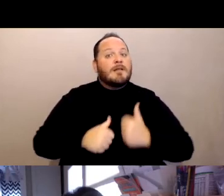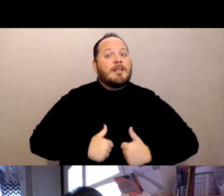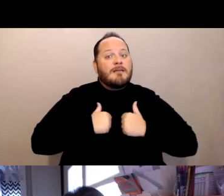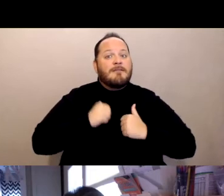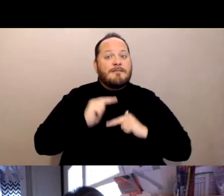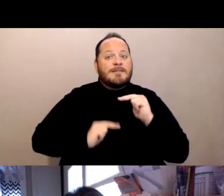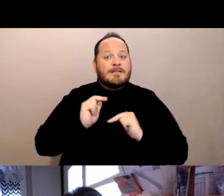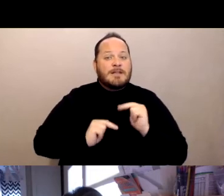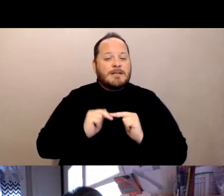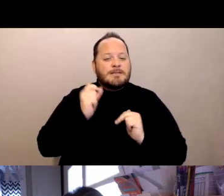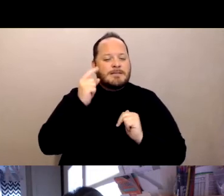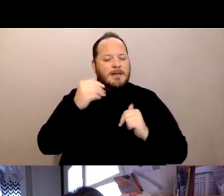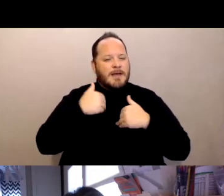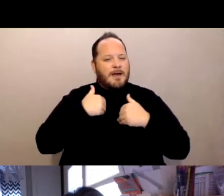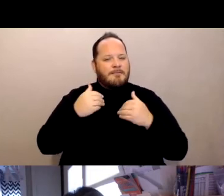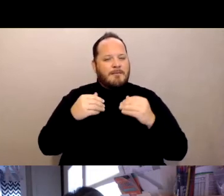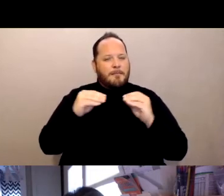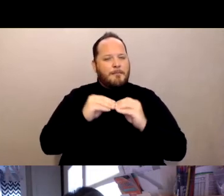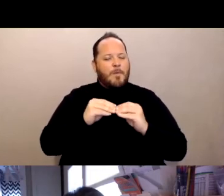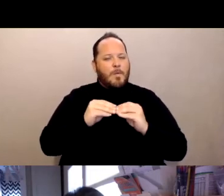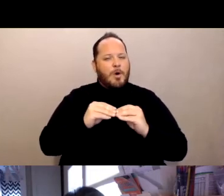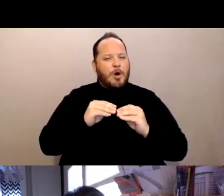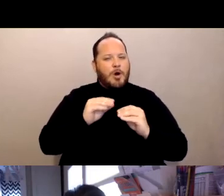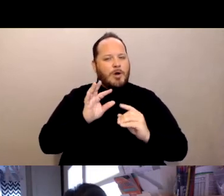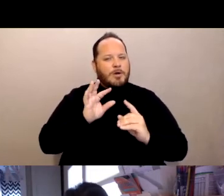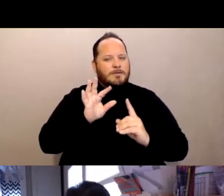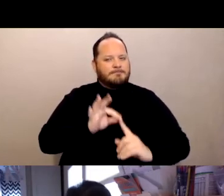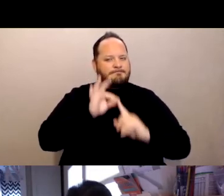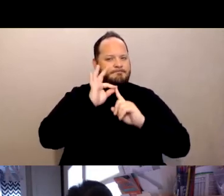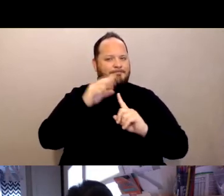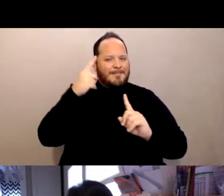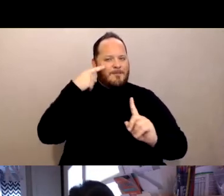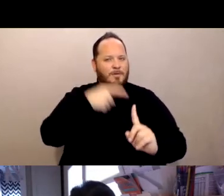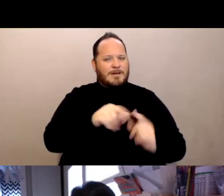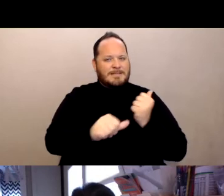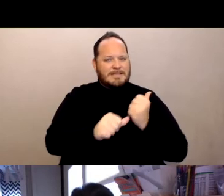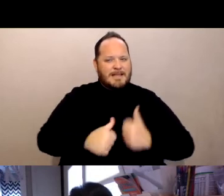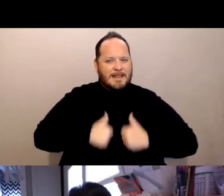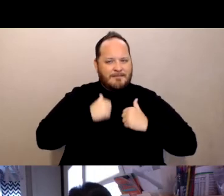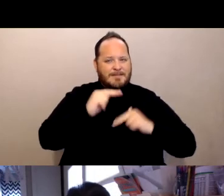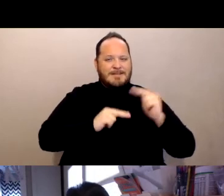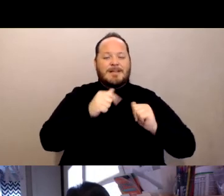there's more variation in the assisted living experience, than there is a nursing homes, there's less regulatory oversight,